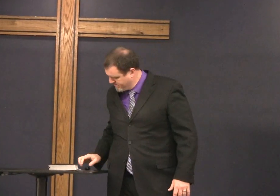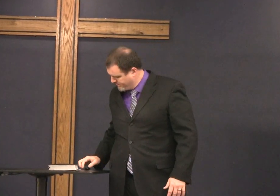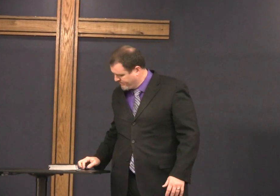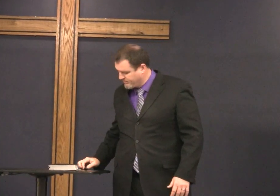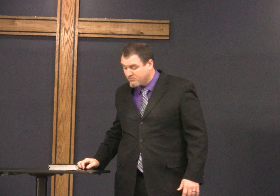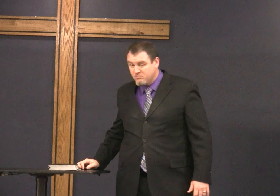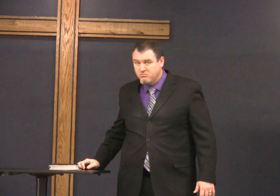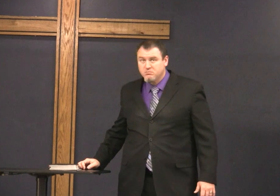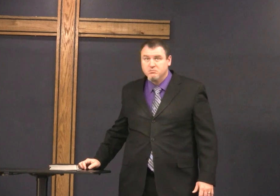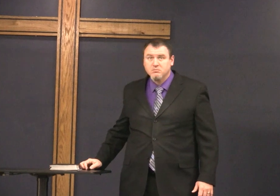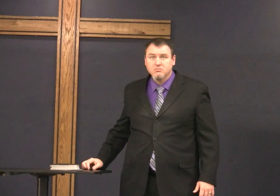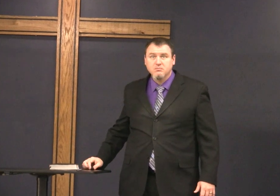that was Simeon